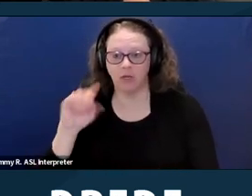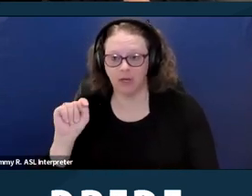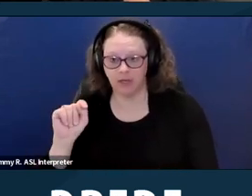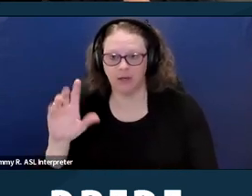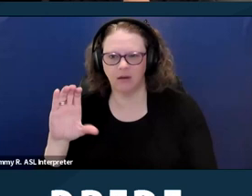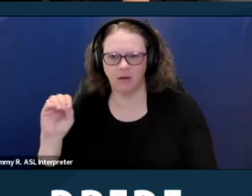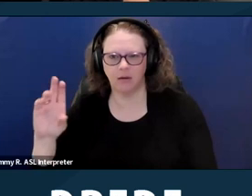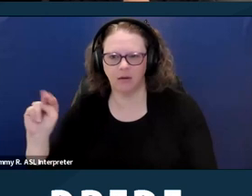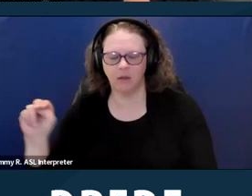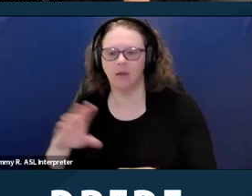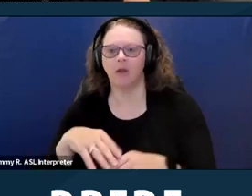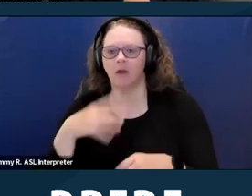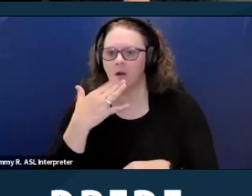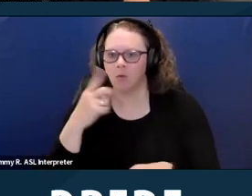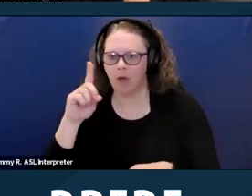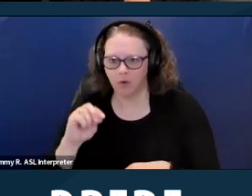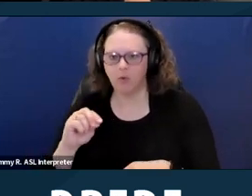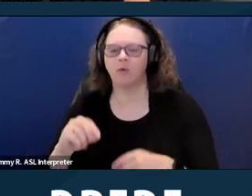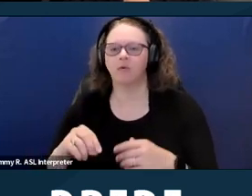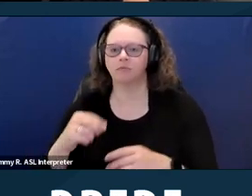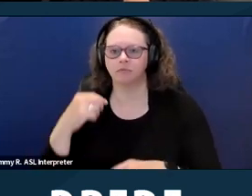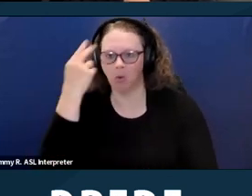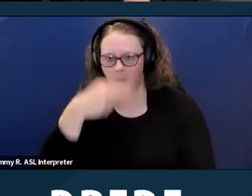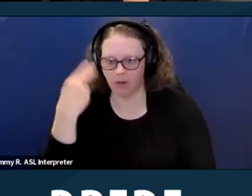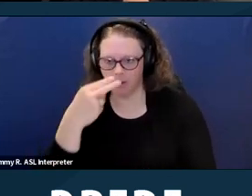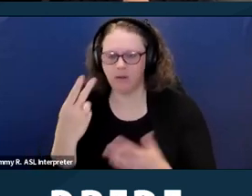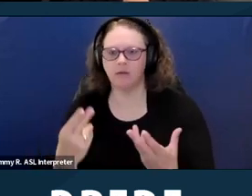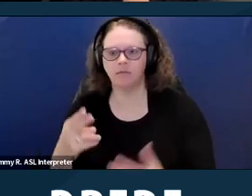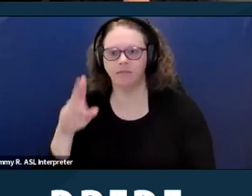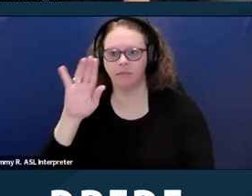Colorado, Hawaii, Illinois, Maryland,